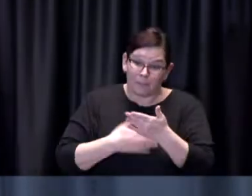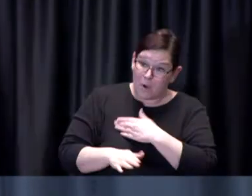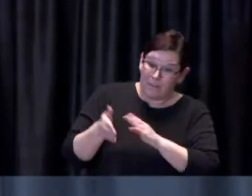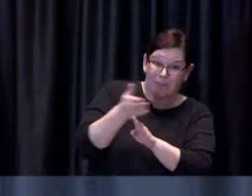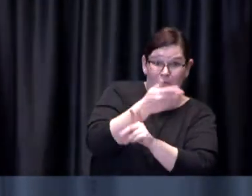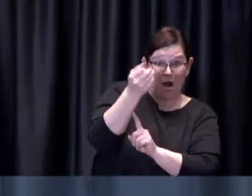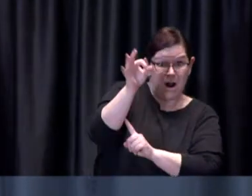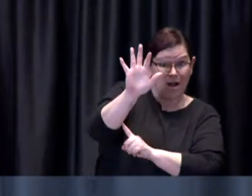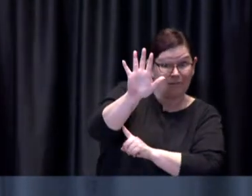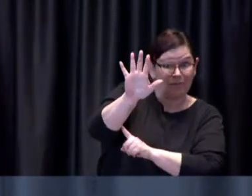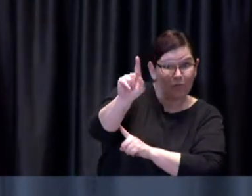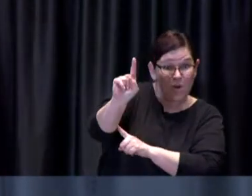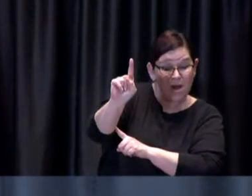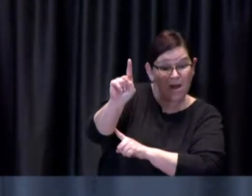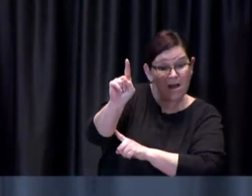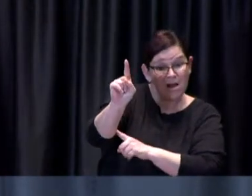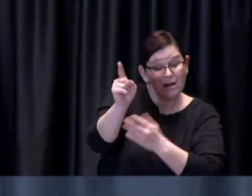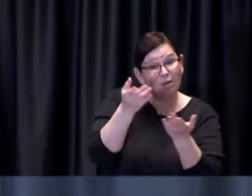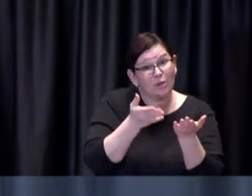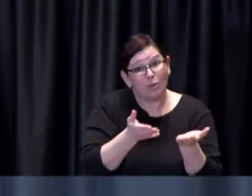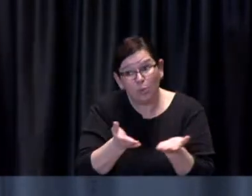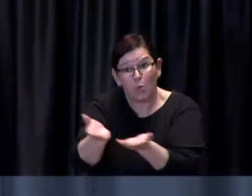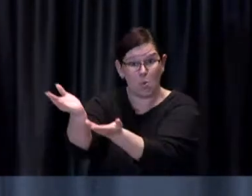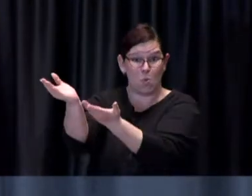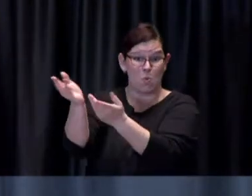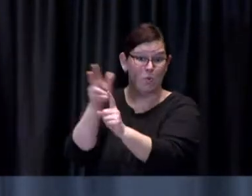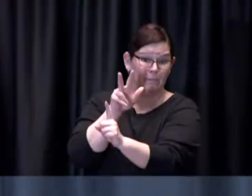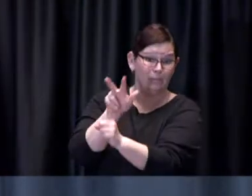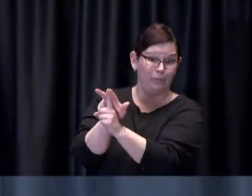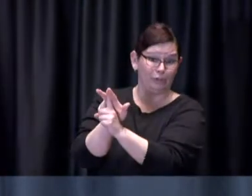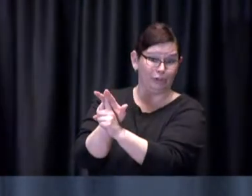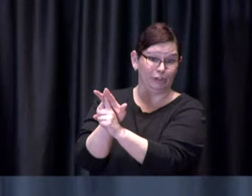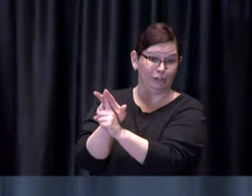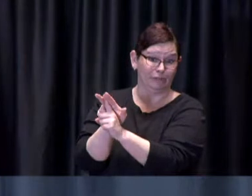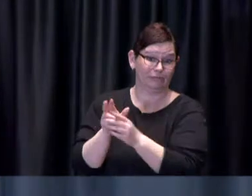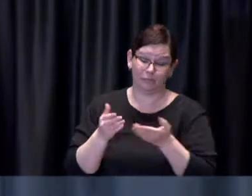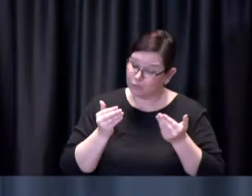that makes you eligible of course book your book your appointment to come we have we have